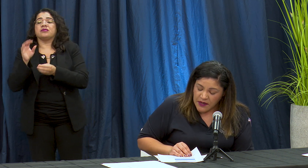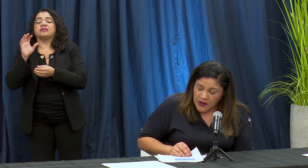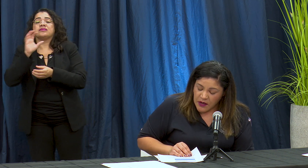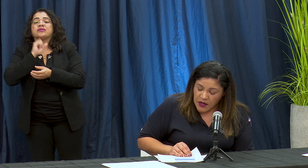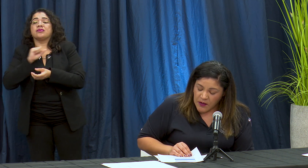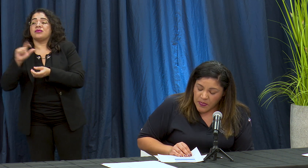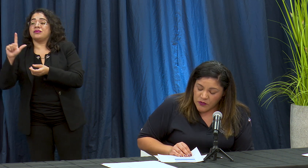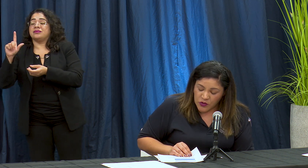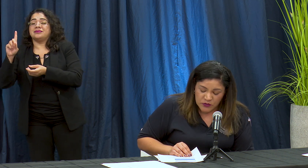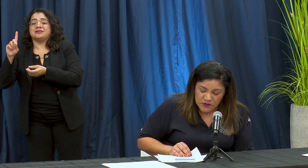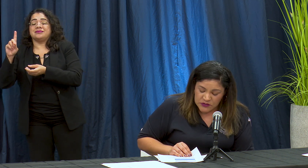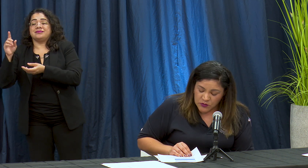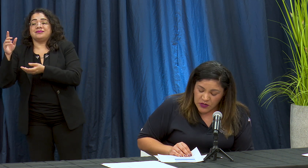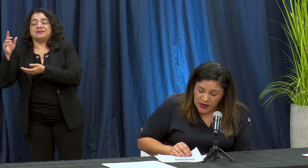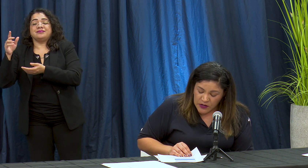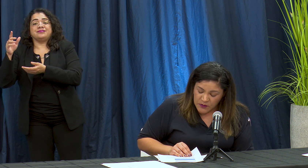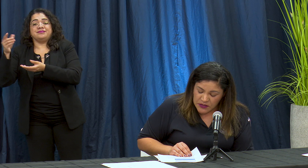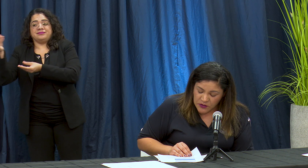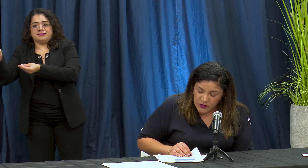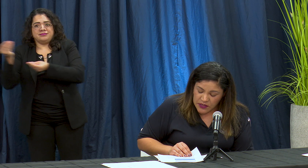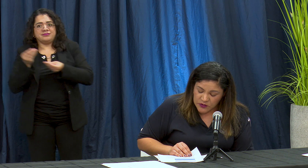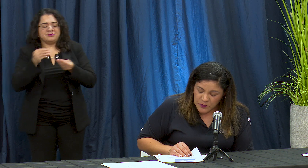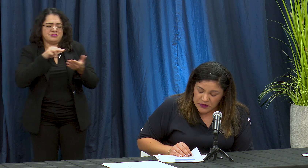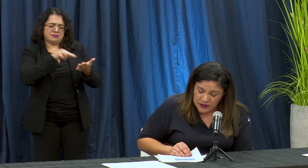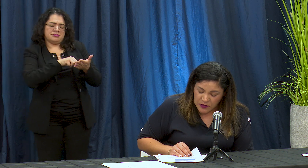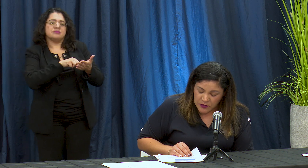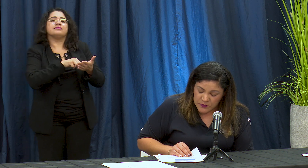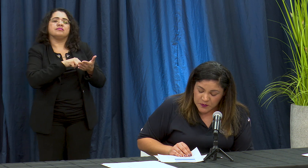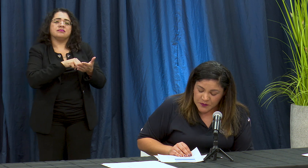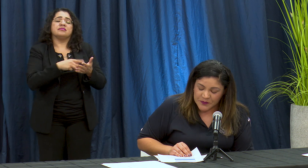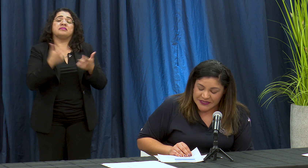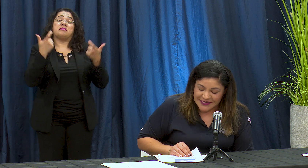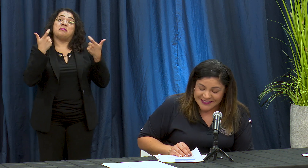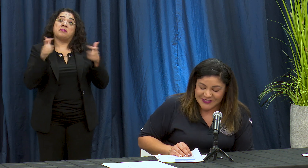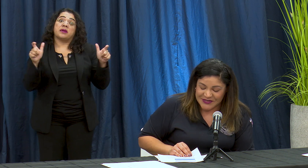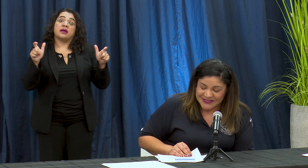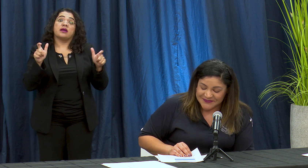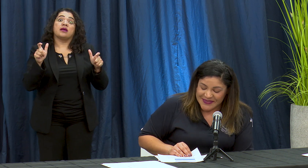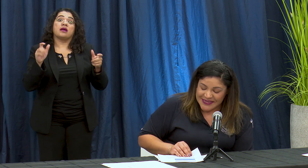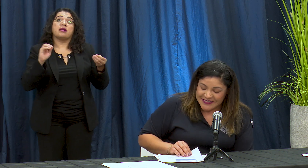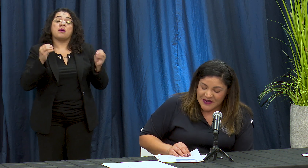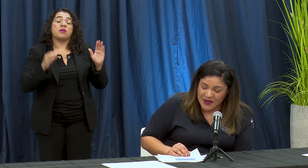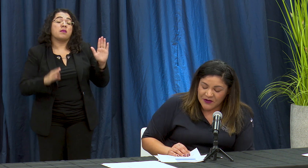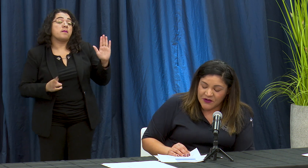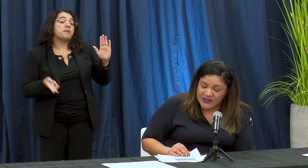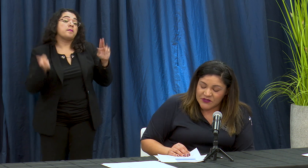no hemos visto un grado momento en hospitalizations sin embargo esto